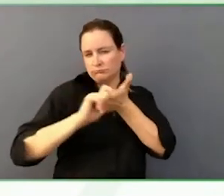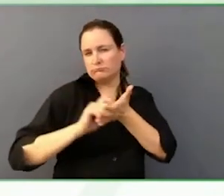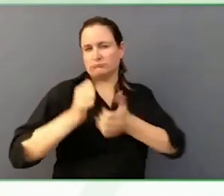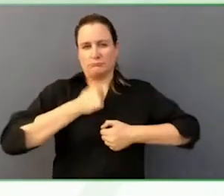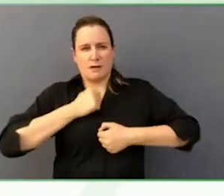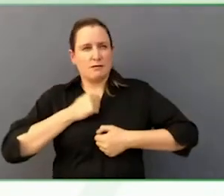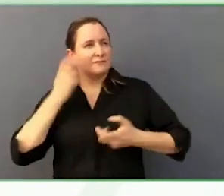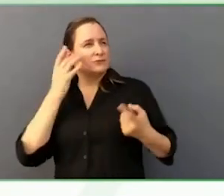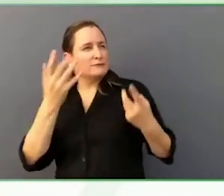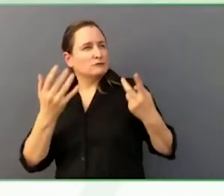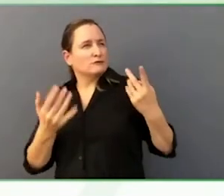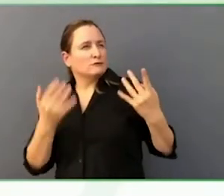He is great.